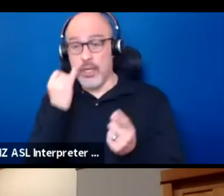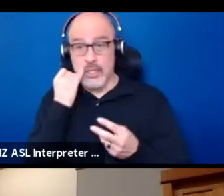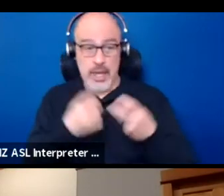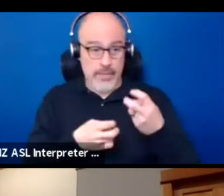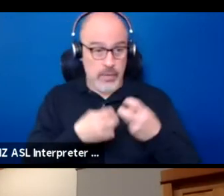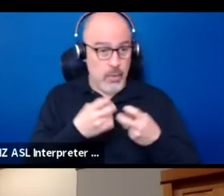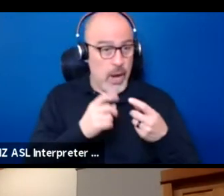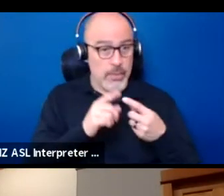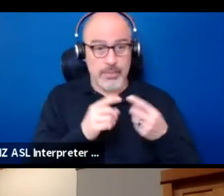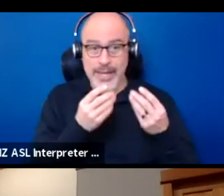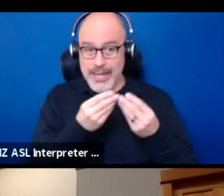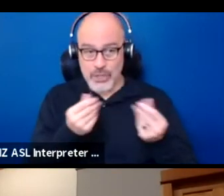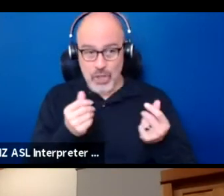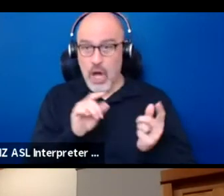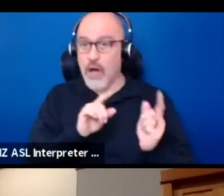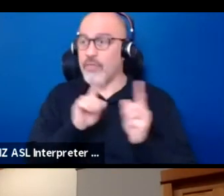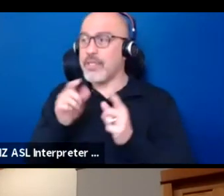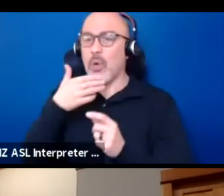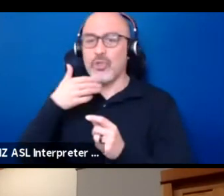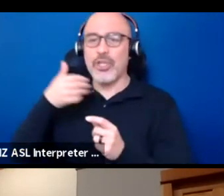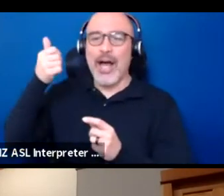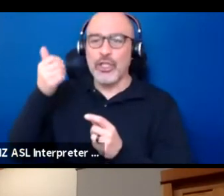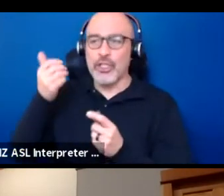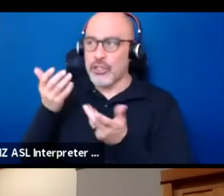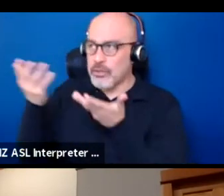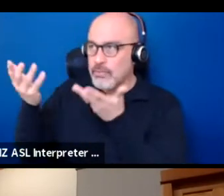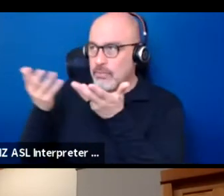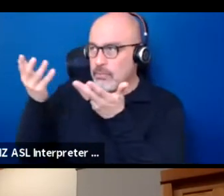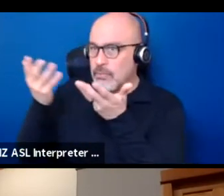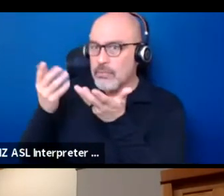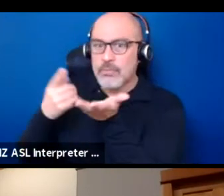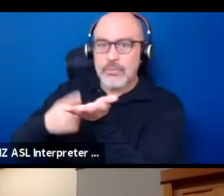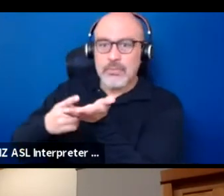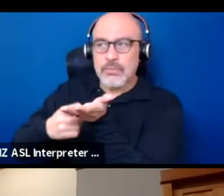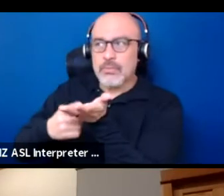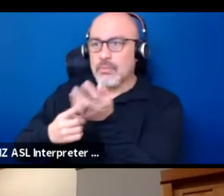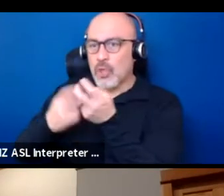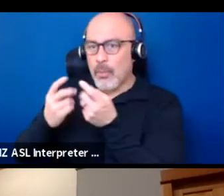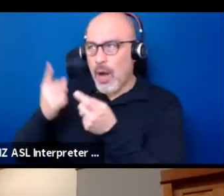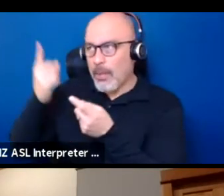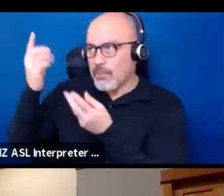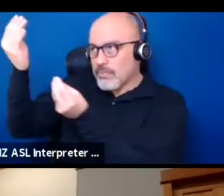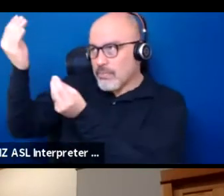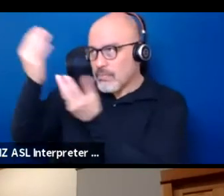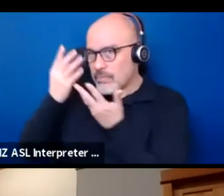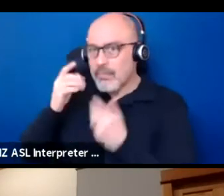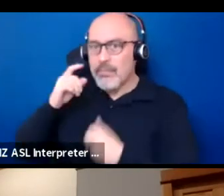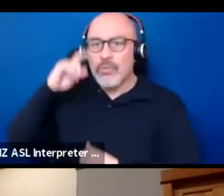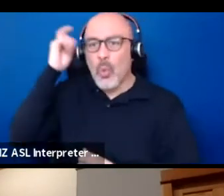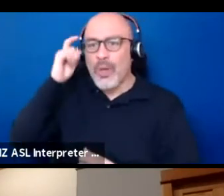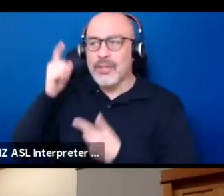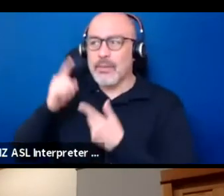they go to the elders usually. They talk to the elders about the problem because the elders have wisdom, they have knowledge,